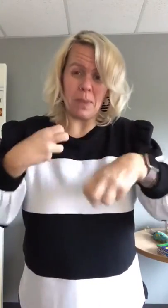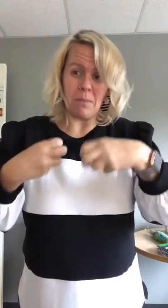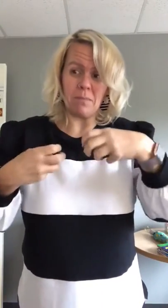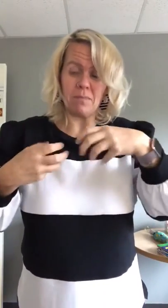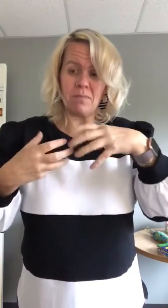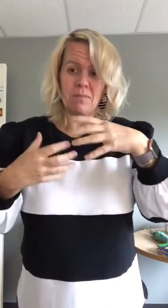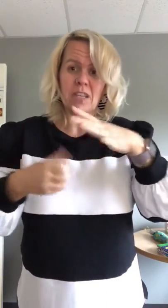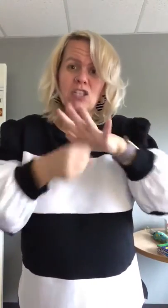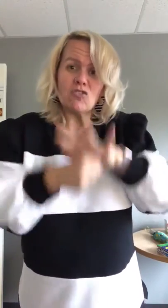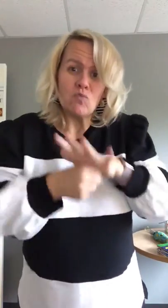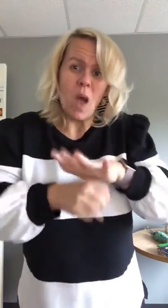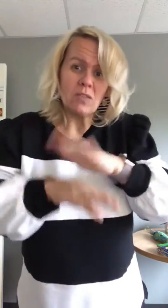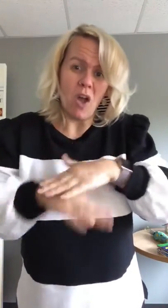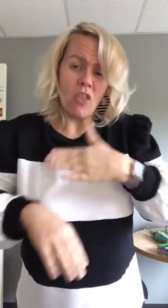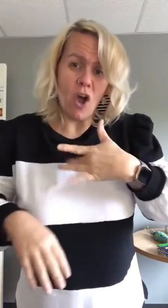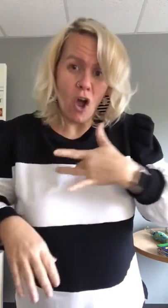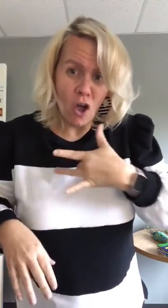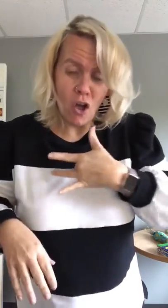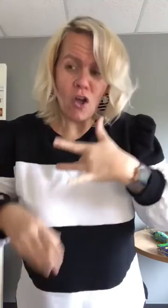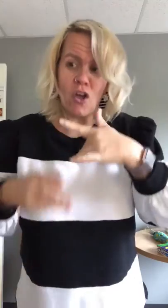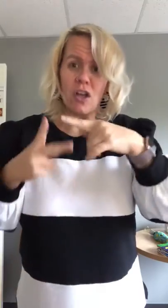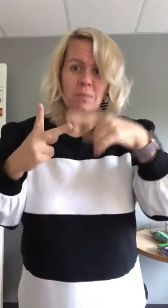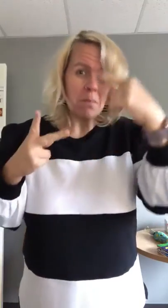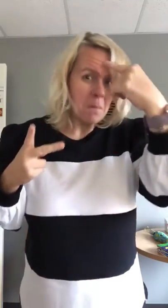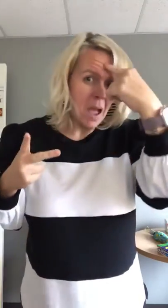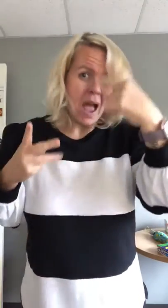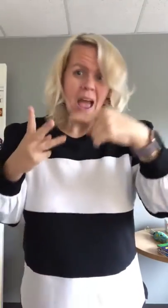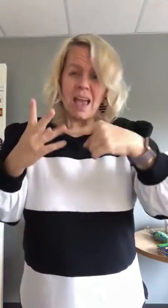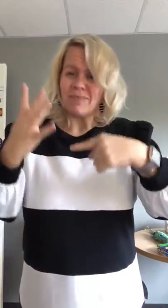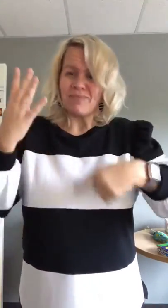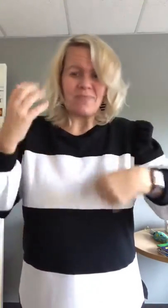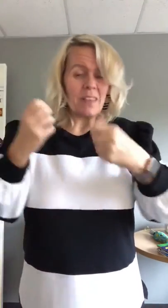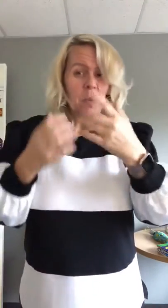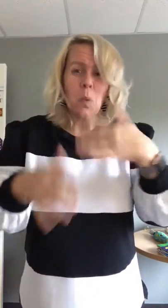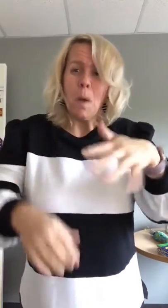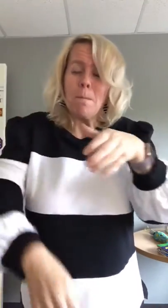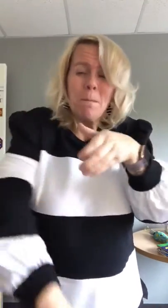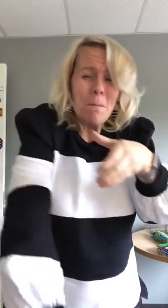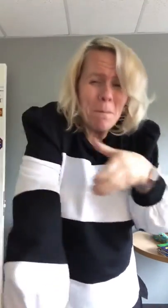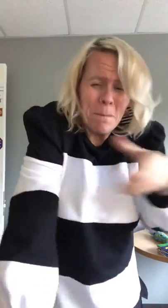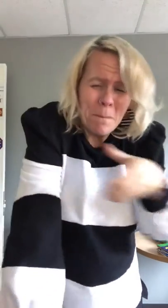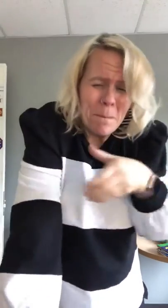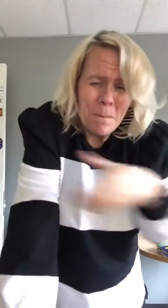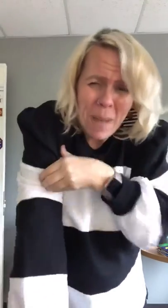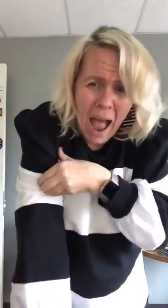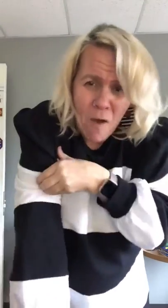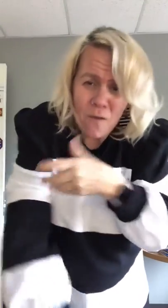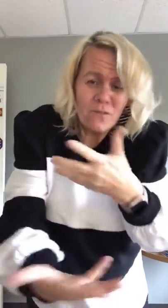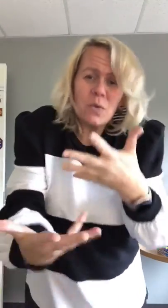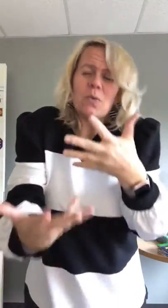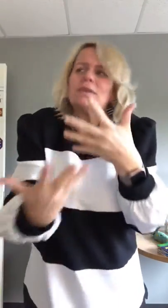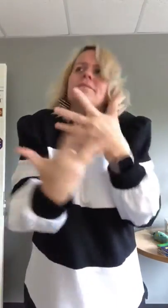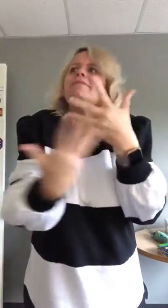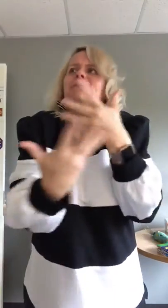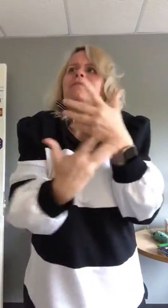It's putting the stress on your heart, your mind, and the list goes on. It is so powerful.